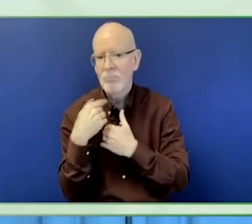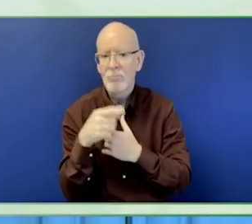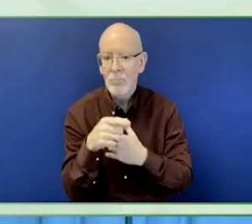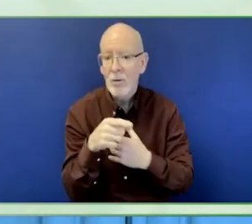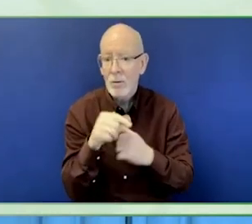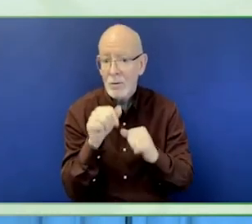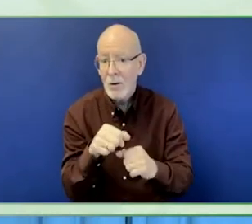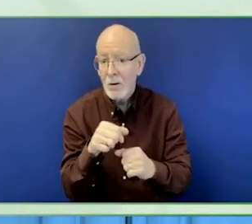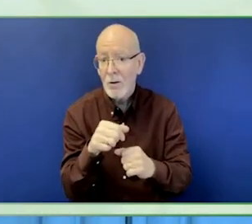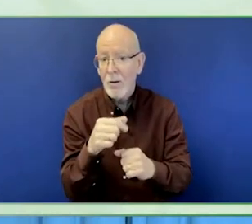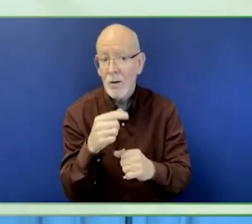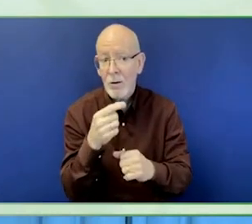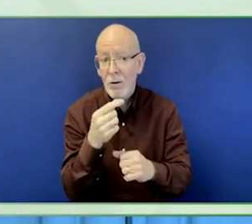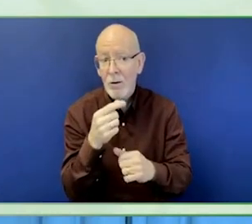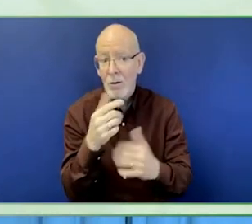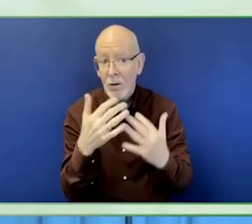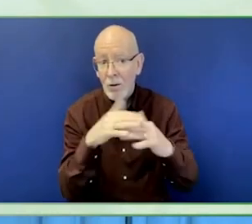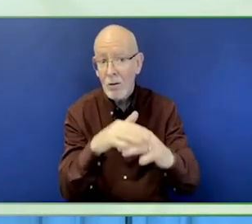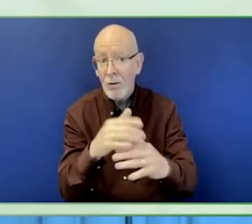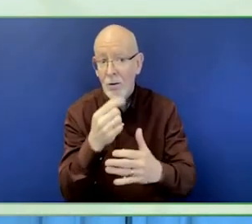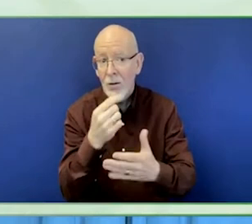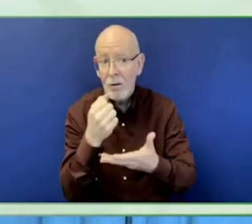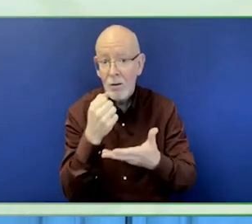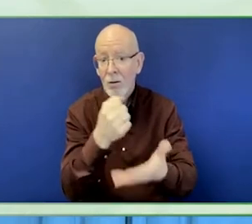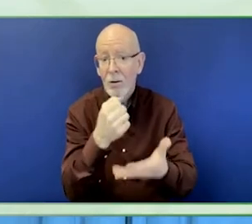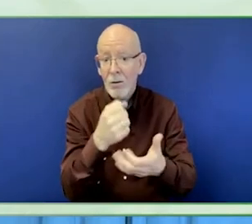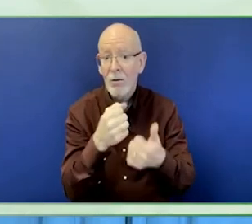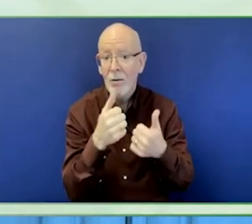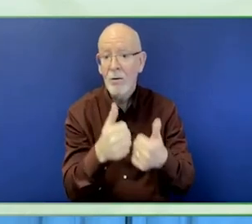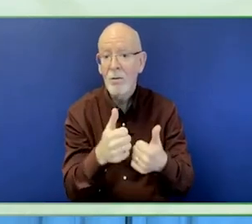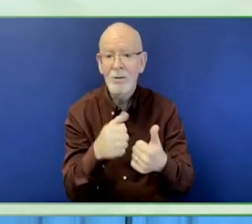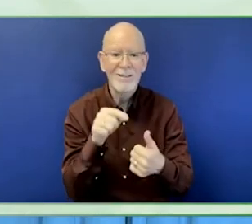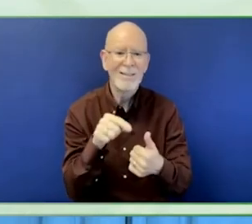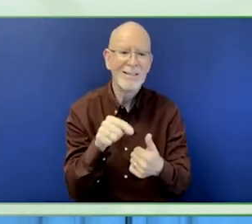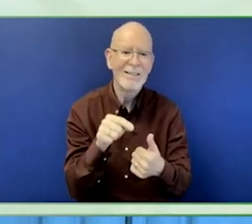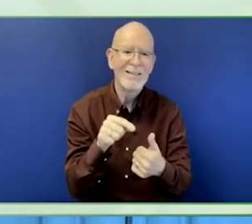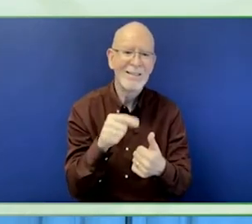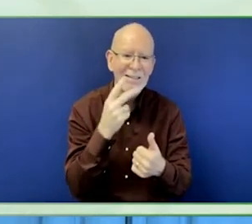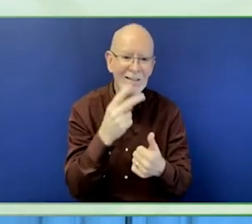technical support, learning and networking throughout the Ford offices.